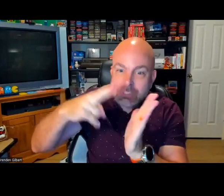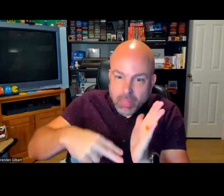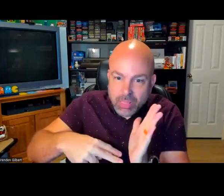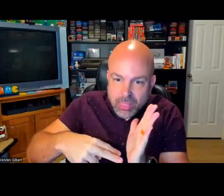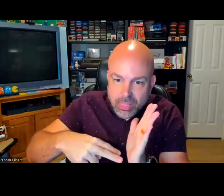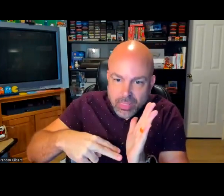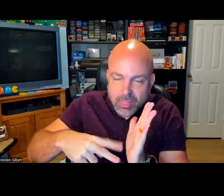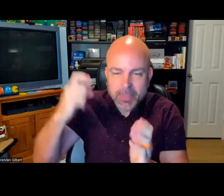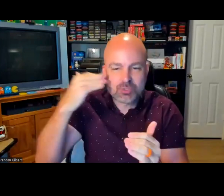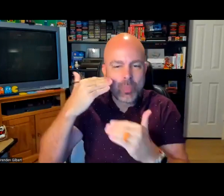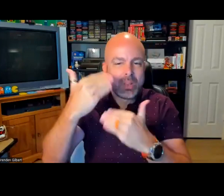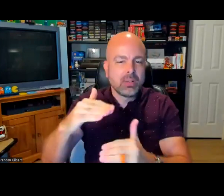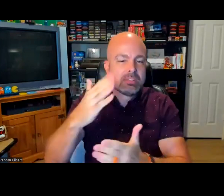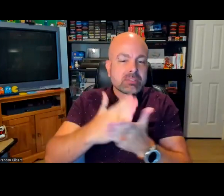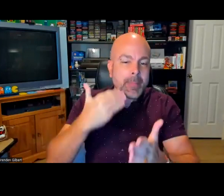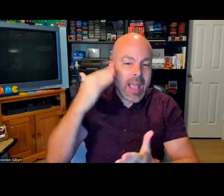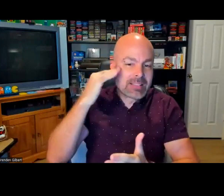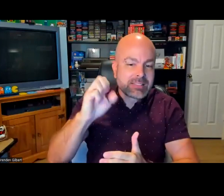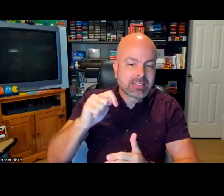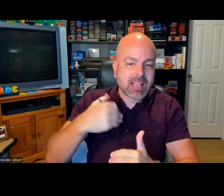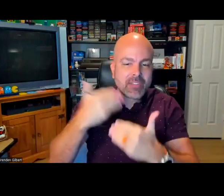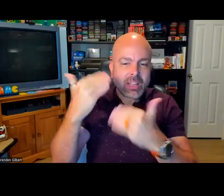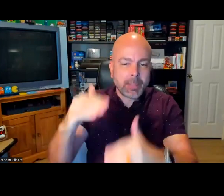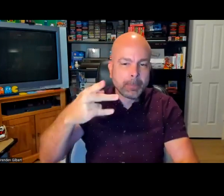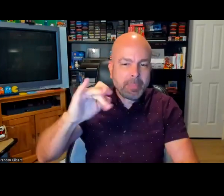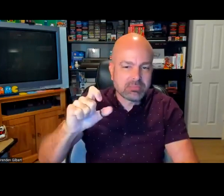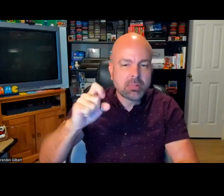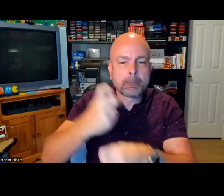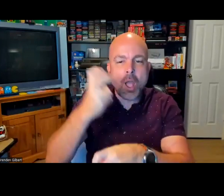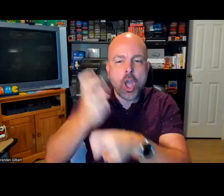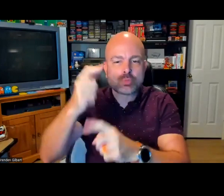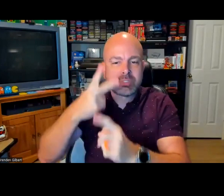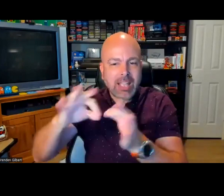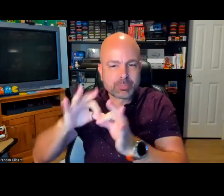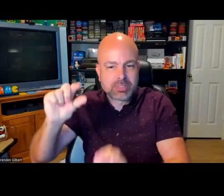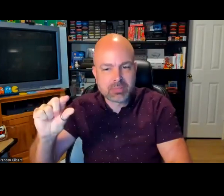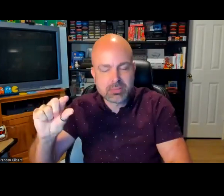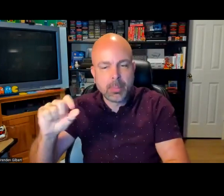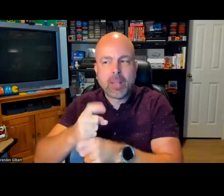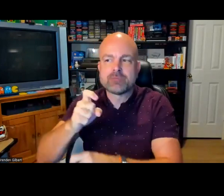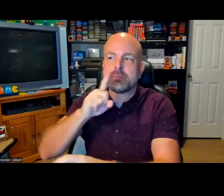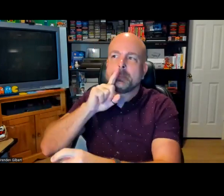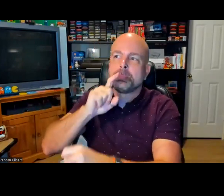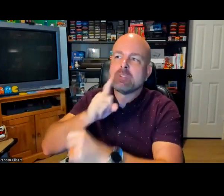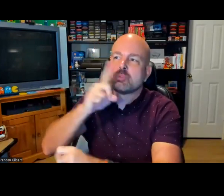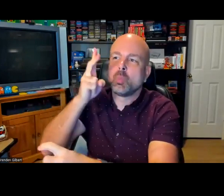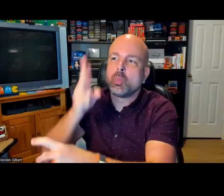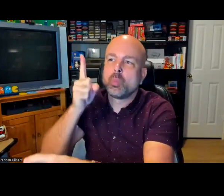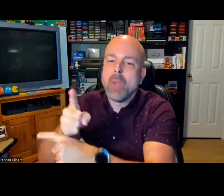the game and going into those menus and going back again. Also, some headsets have limited pixels, so it's hard to read the